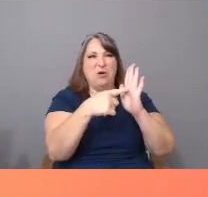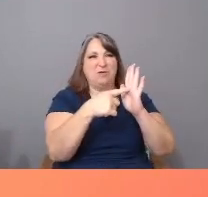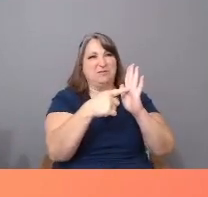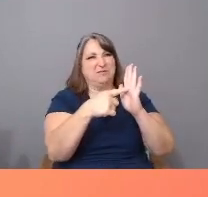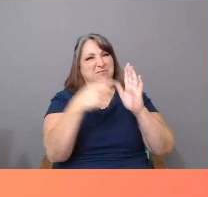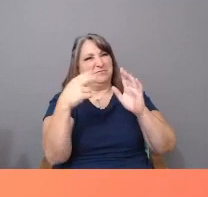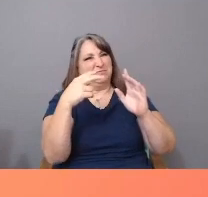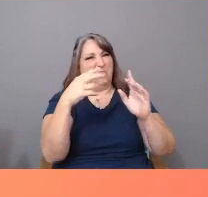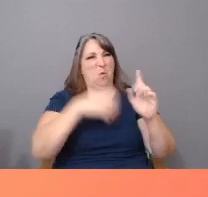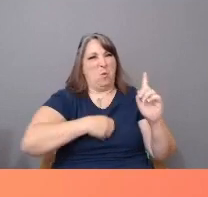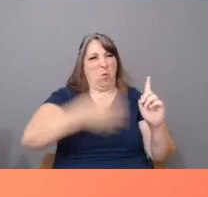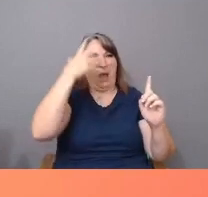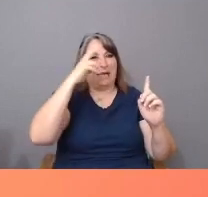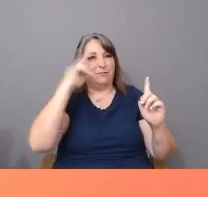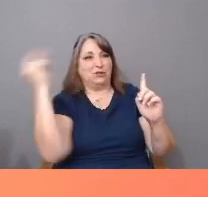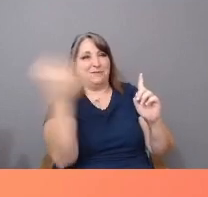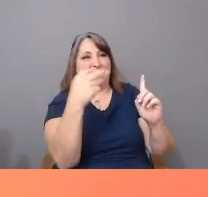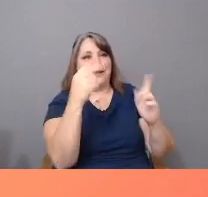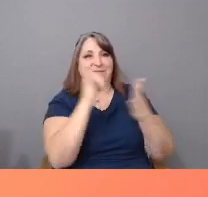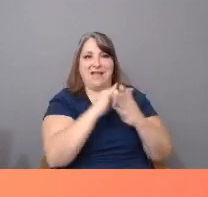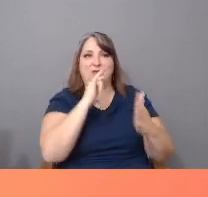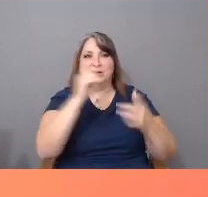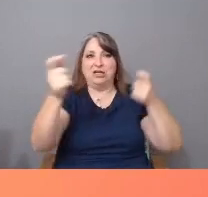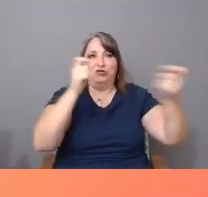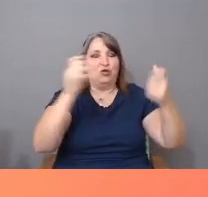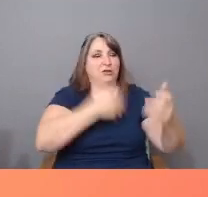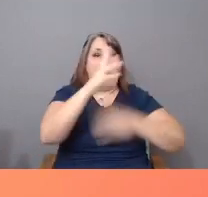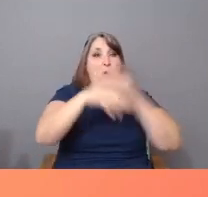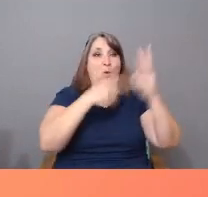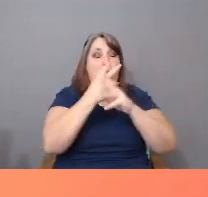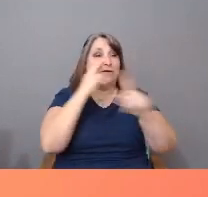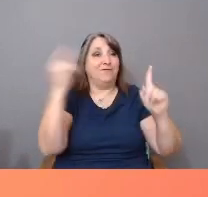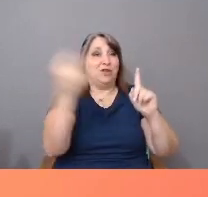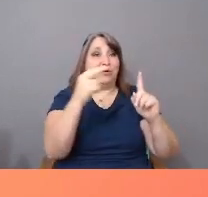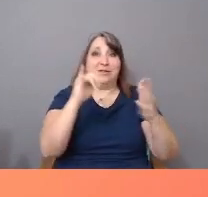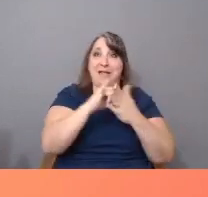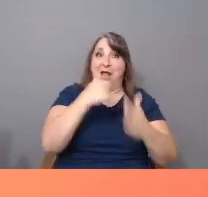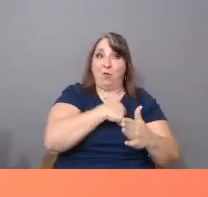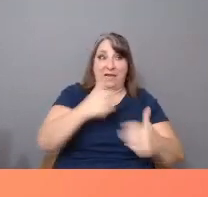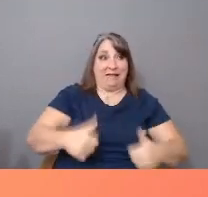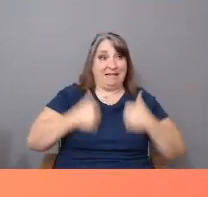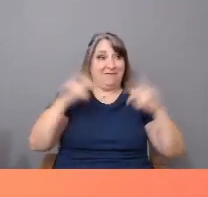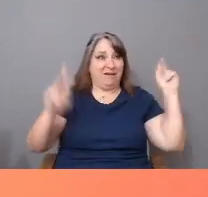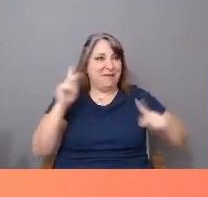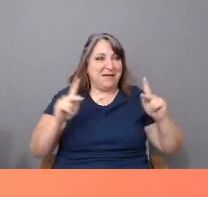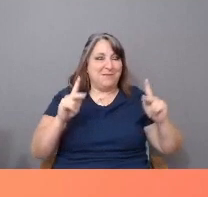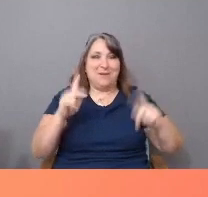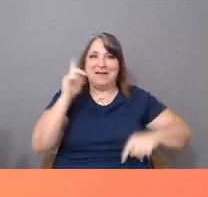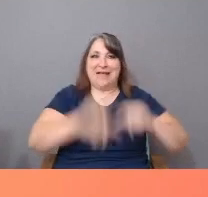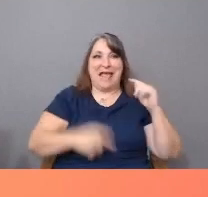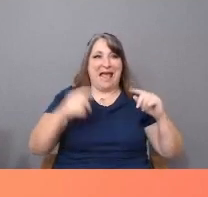so dominates our worldview, that we, the living people, have trouble competing with the destructive media images